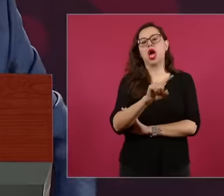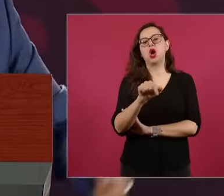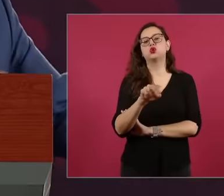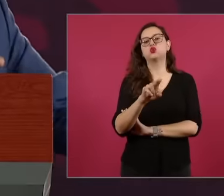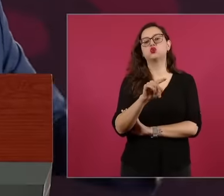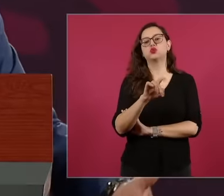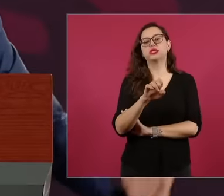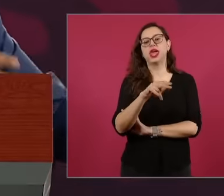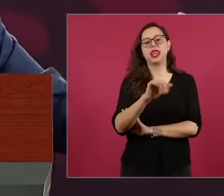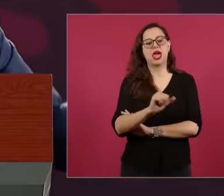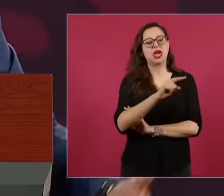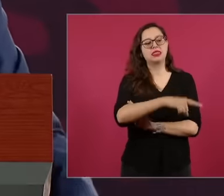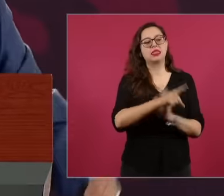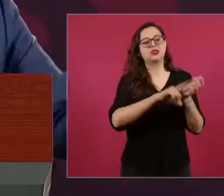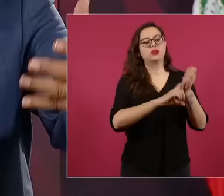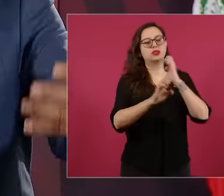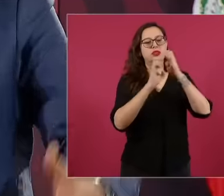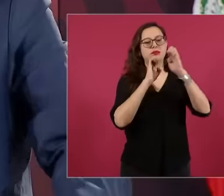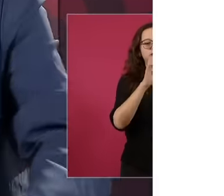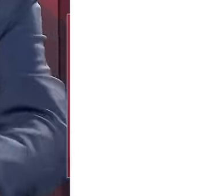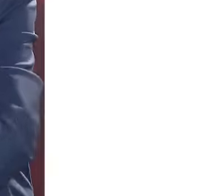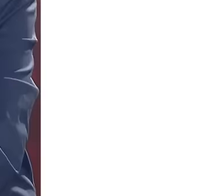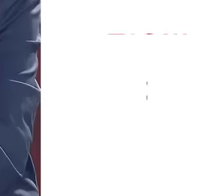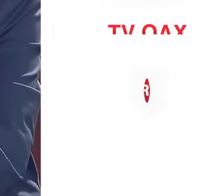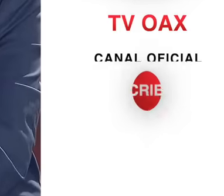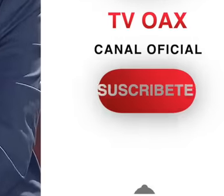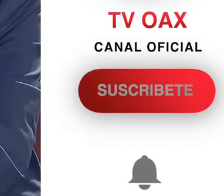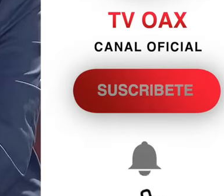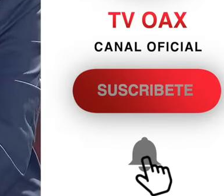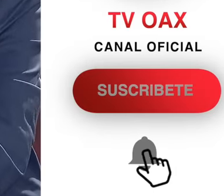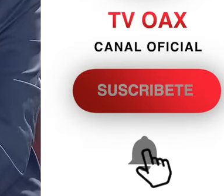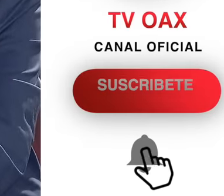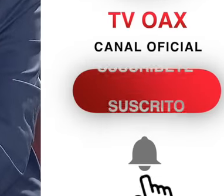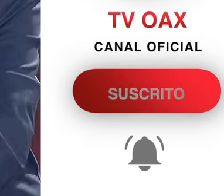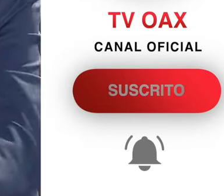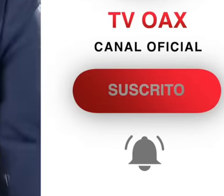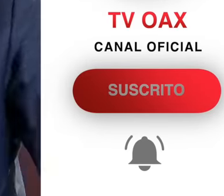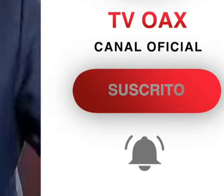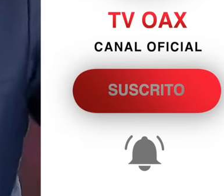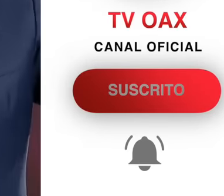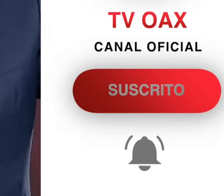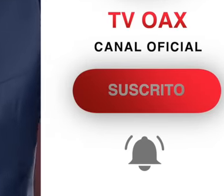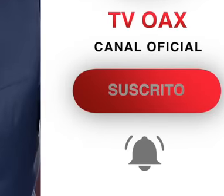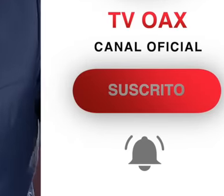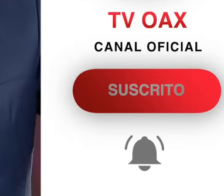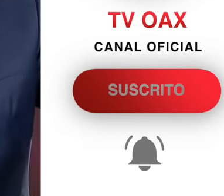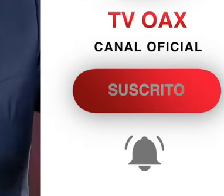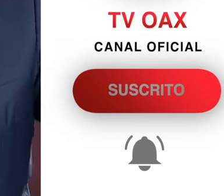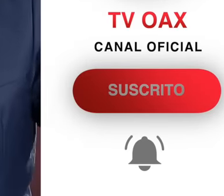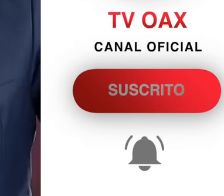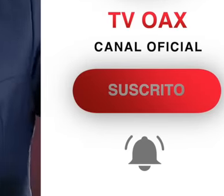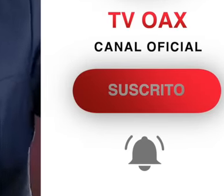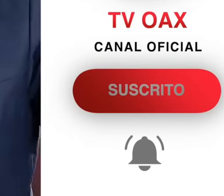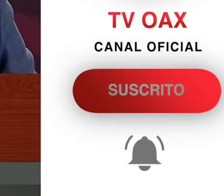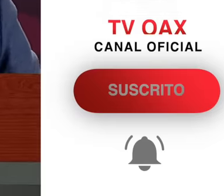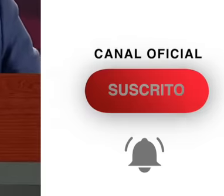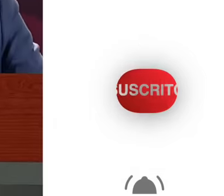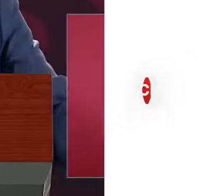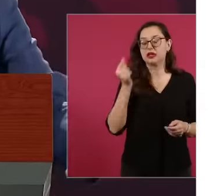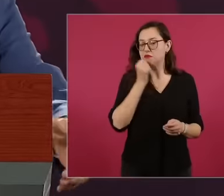Pepe Cárdenas has there. Whom Joaquín